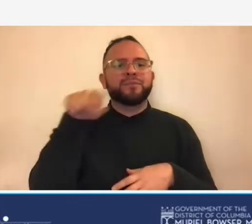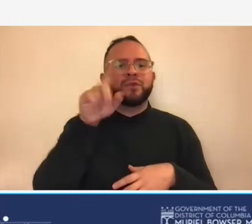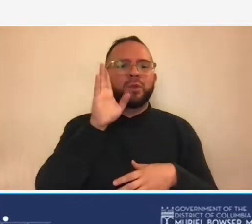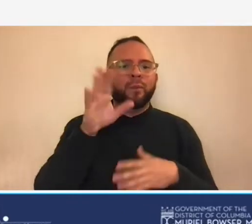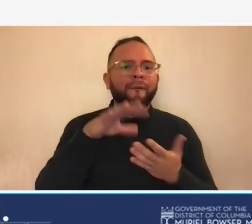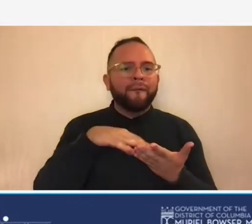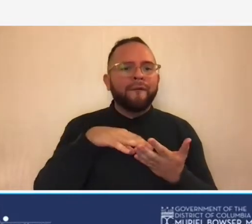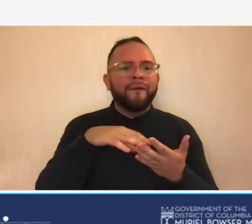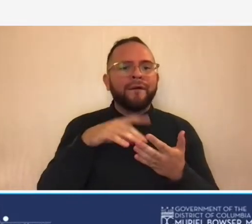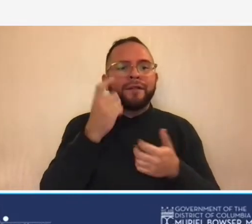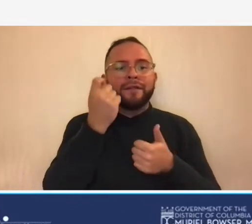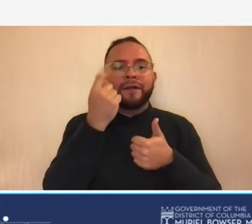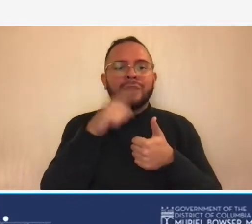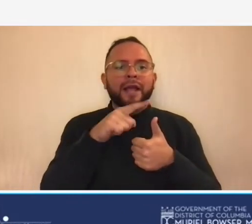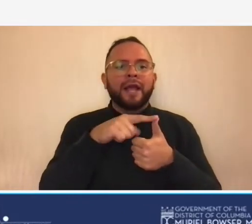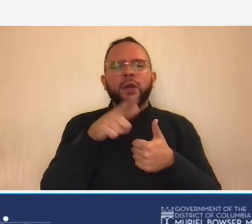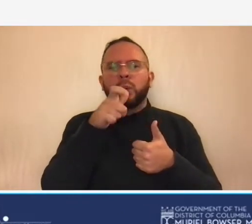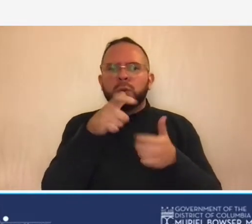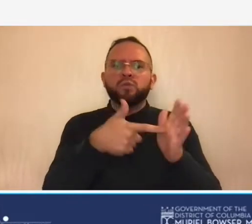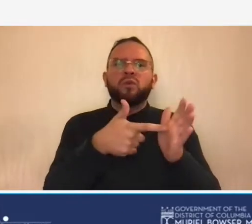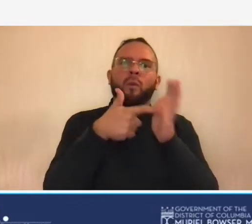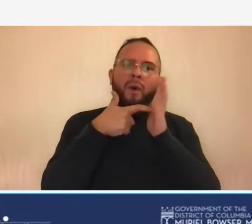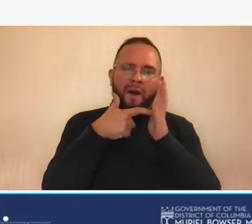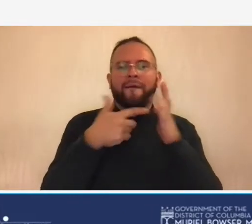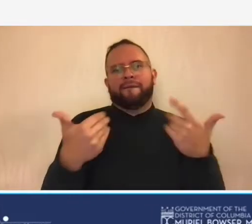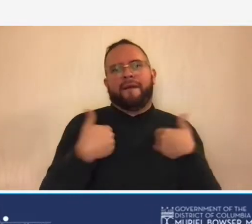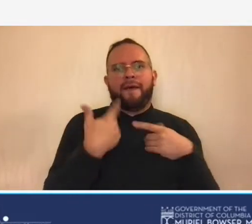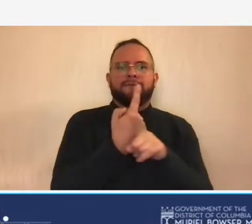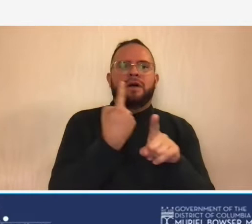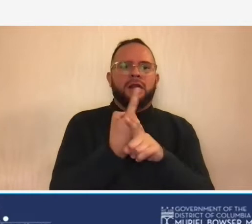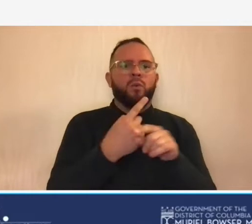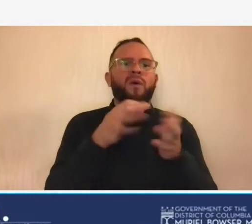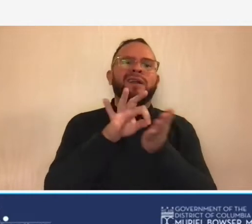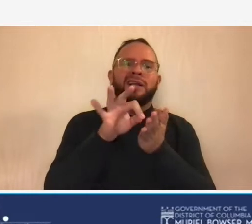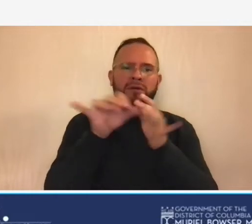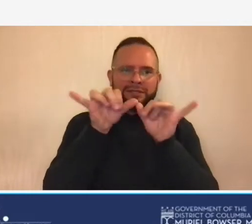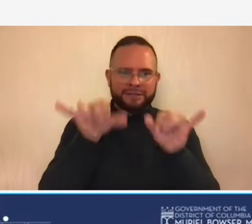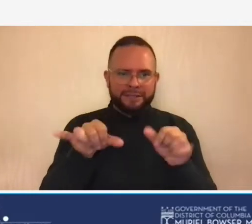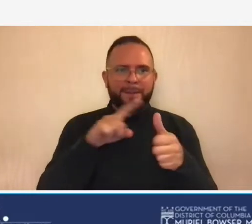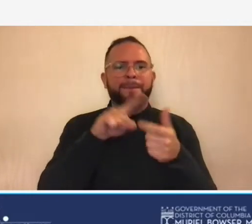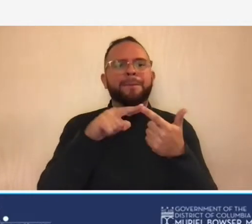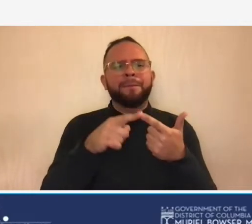required to have an adequate accounting system we will define the term adequate accounting system